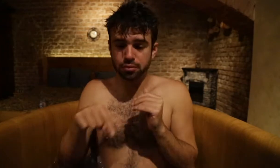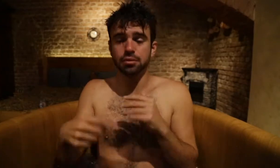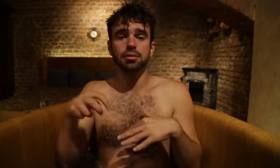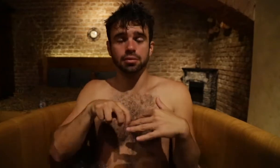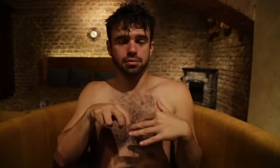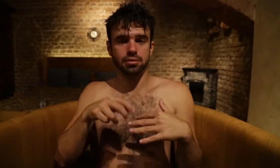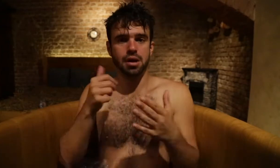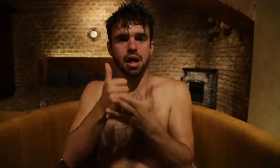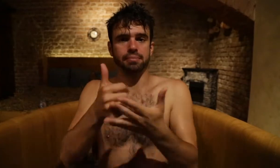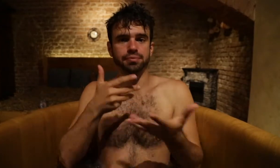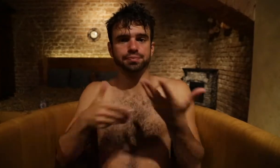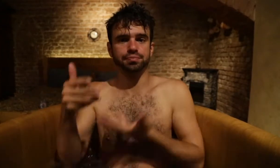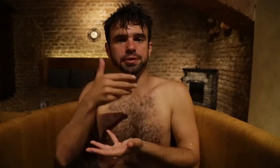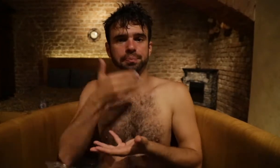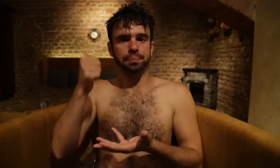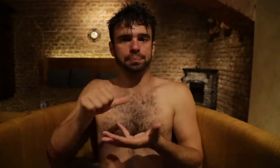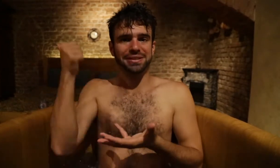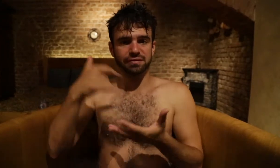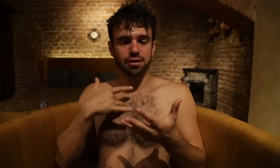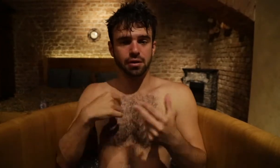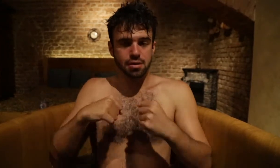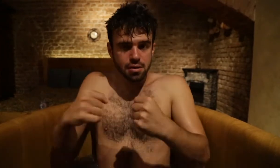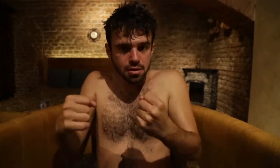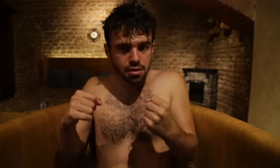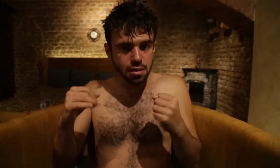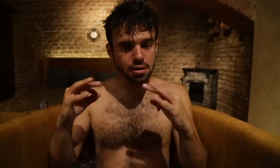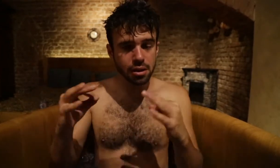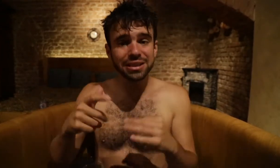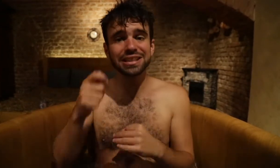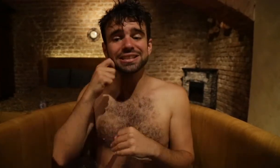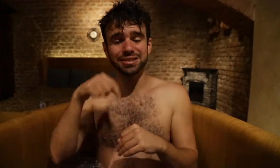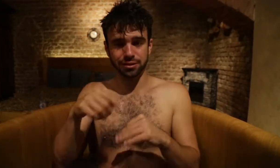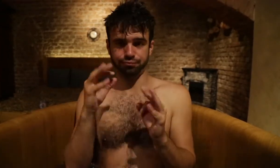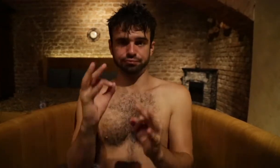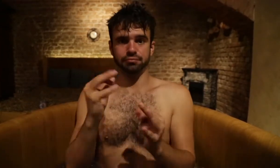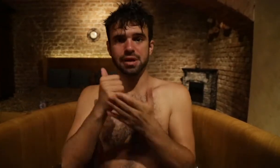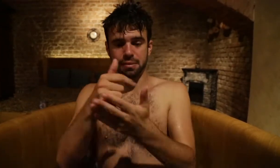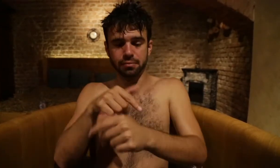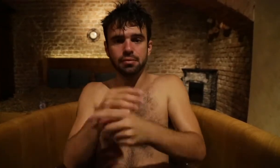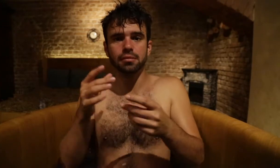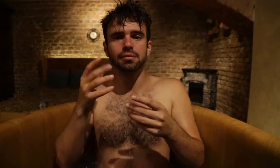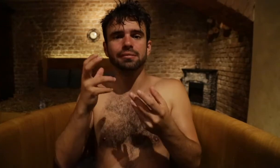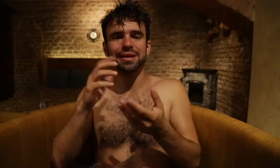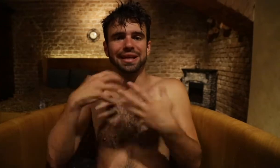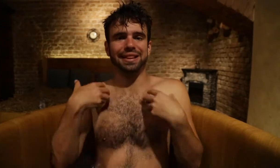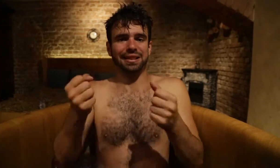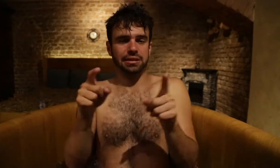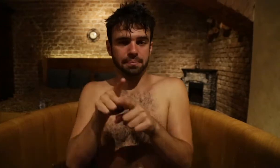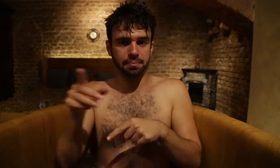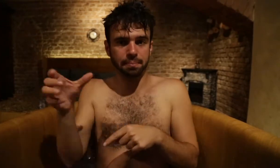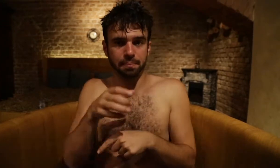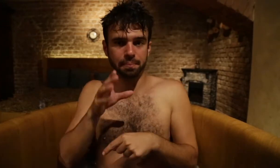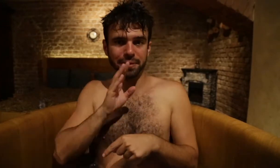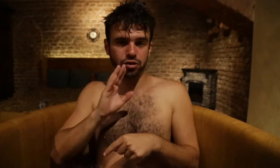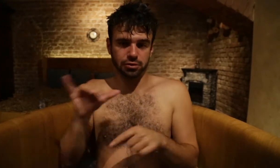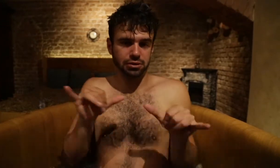When they bathe themselves in the wine spa and it helps them to heal better. The benefits you get is similar to the beer spa's benefits.